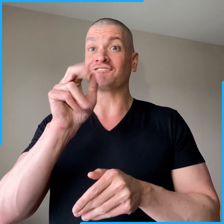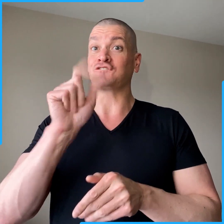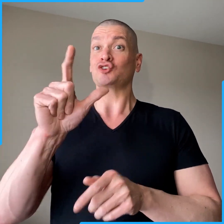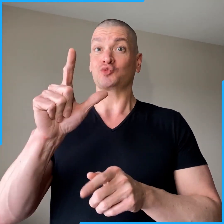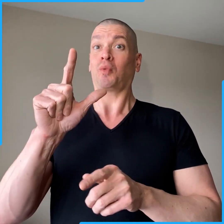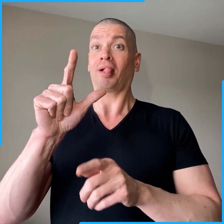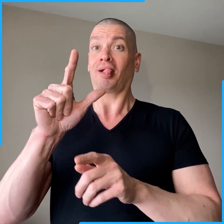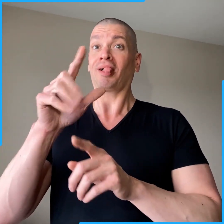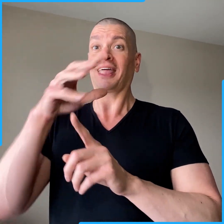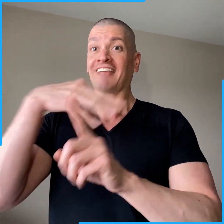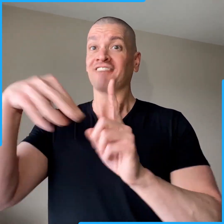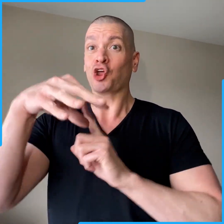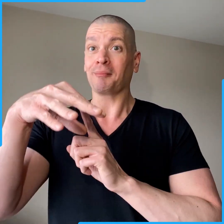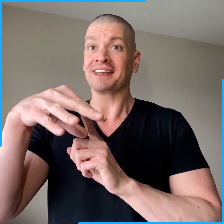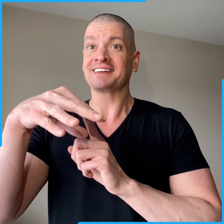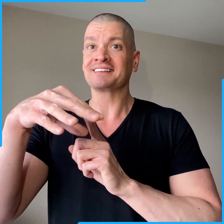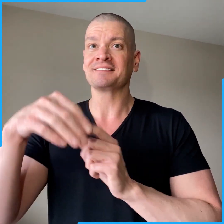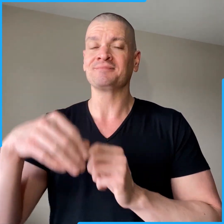a virtual environment.